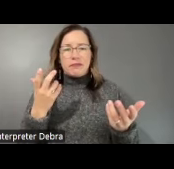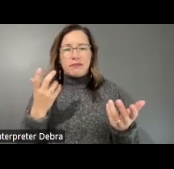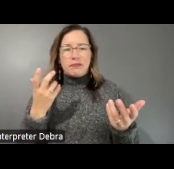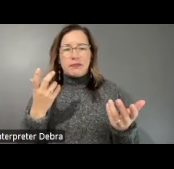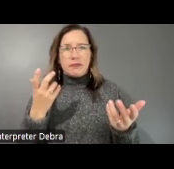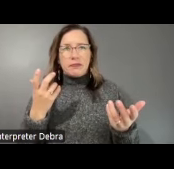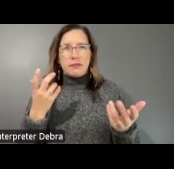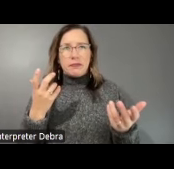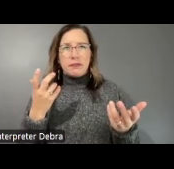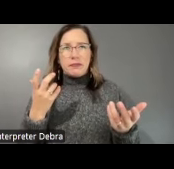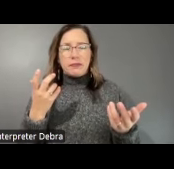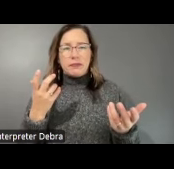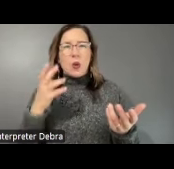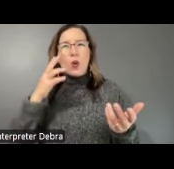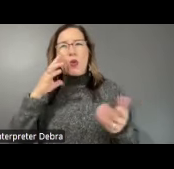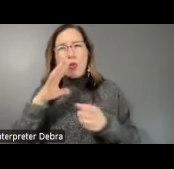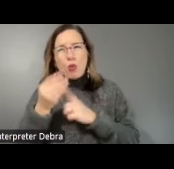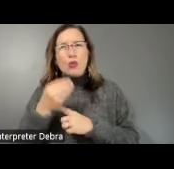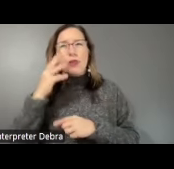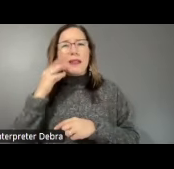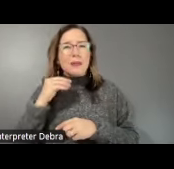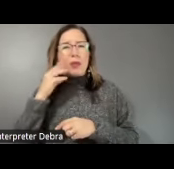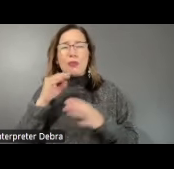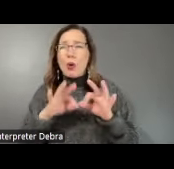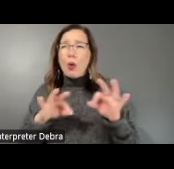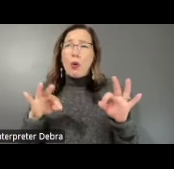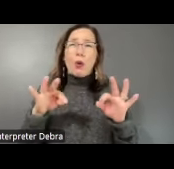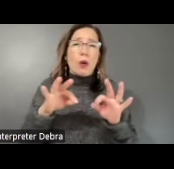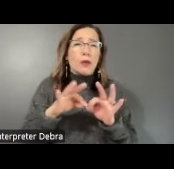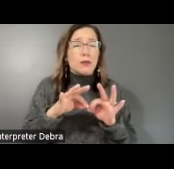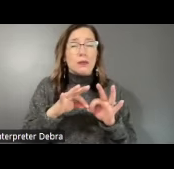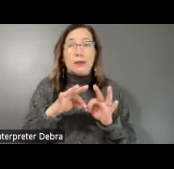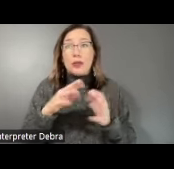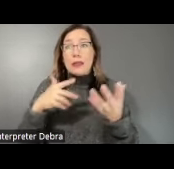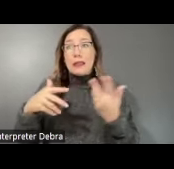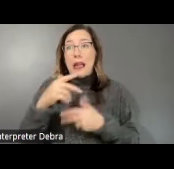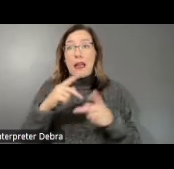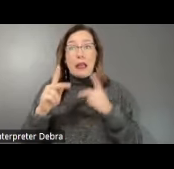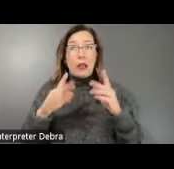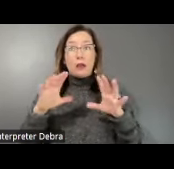cultural experiences are integral to society. That's obvious. And I think by this point,